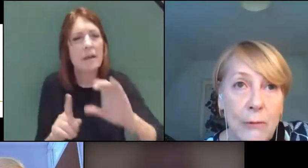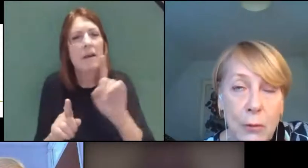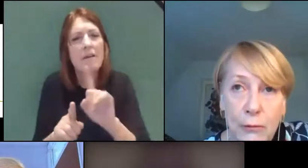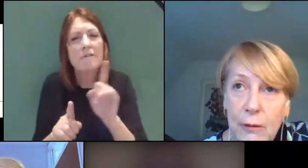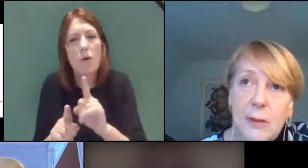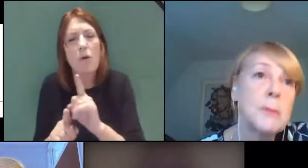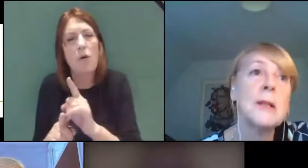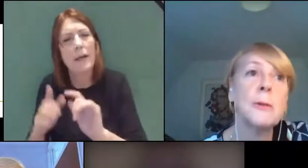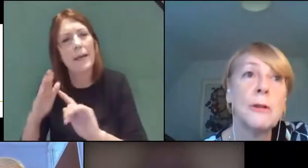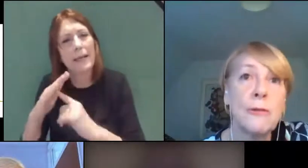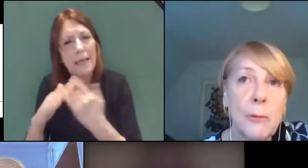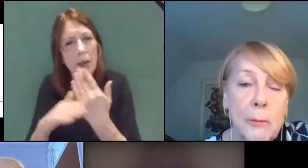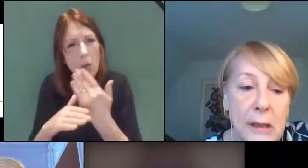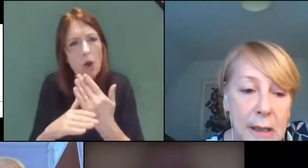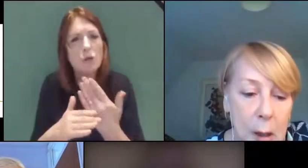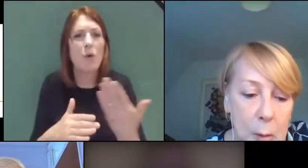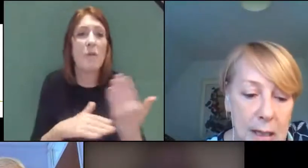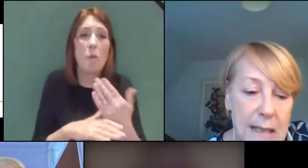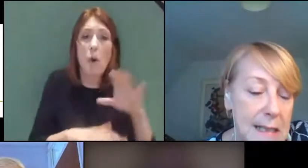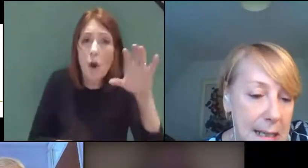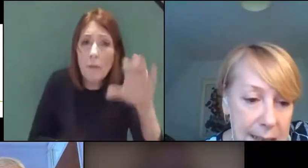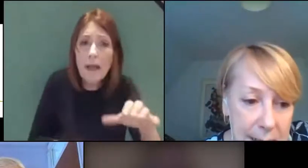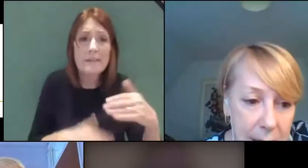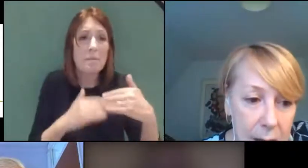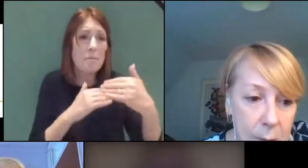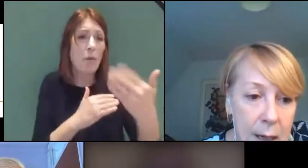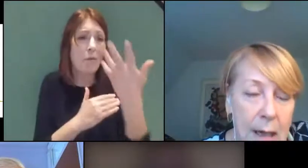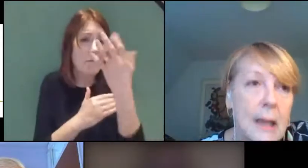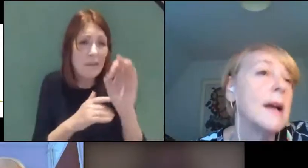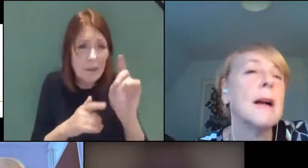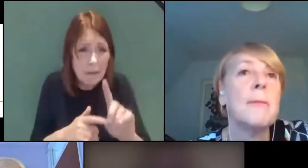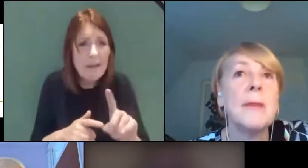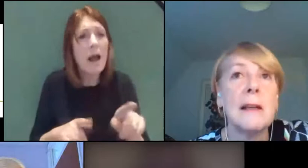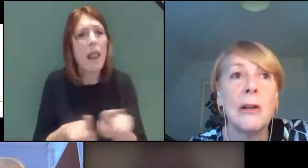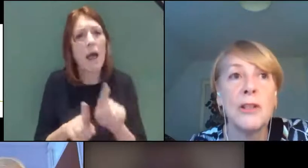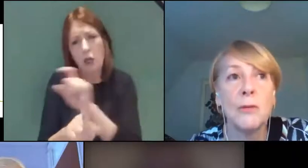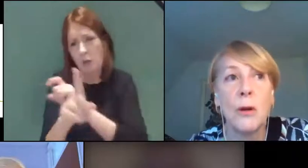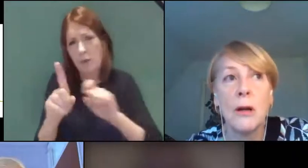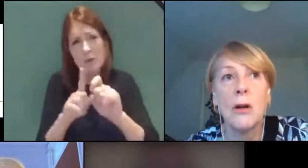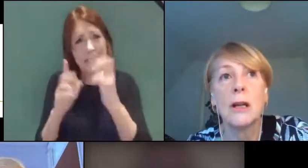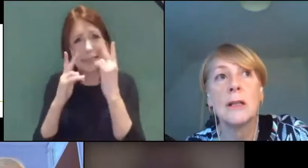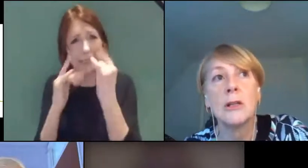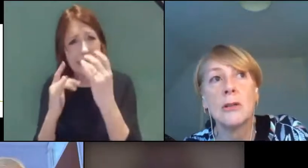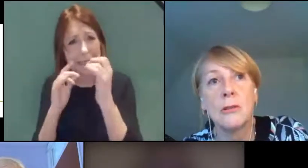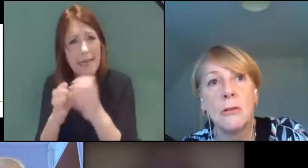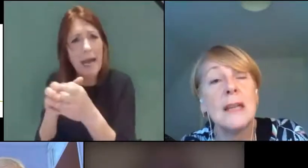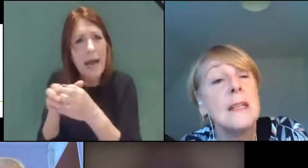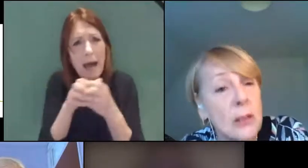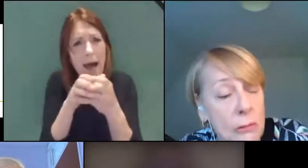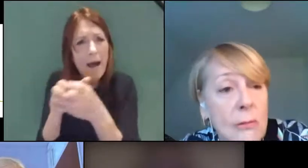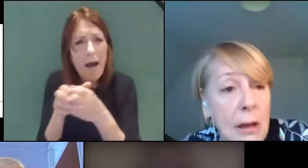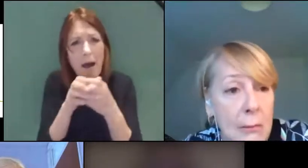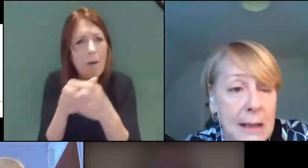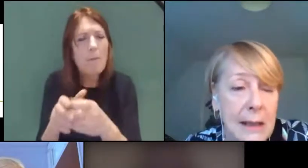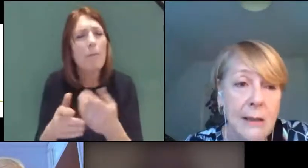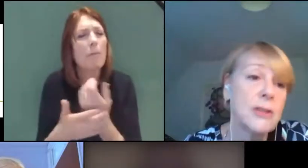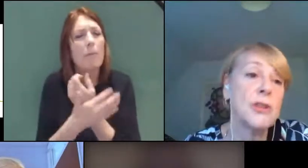have more than 50 people, for building a community testing hub. Lots of work going into mental health